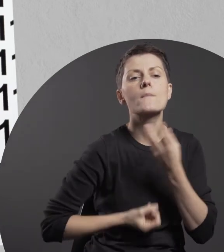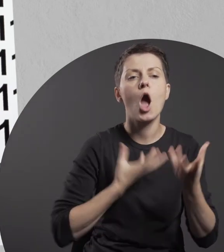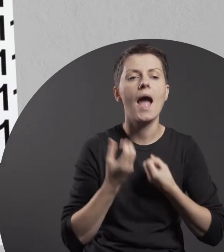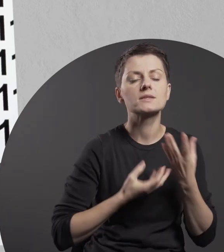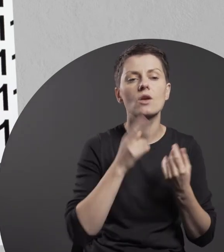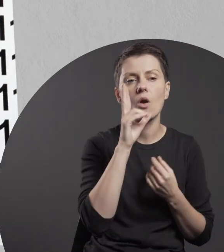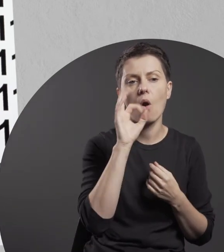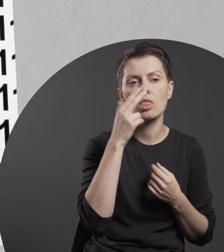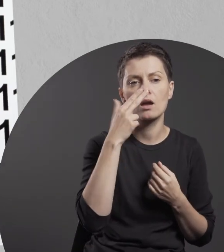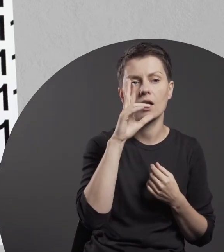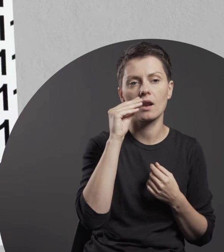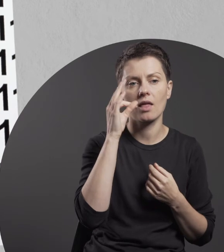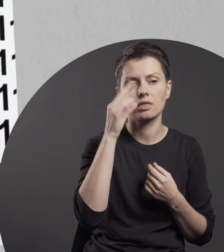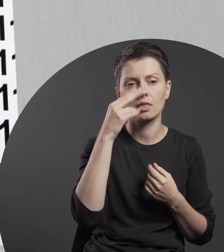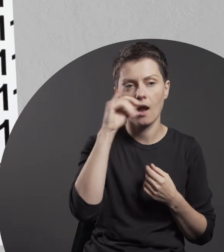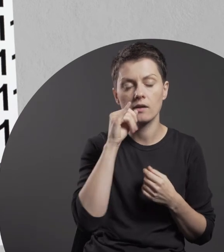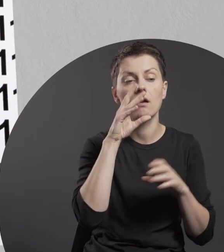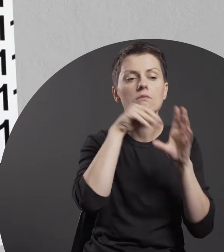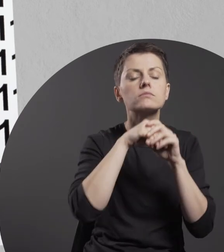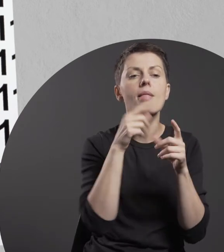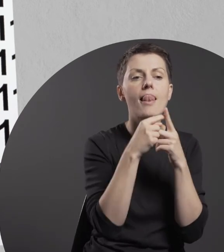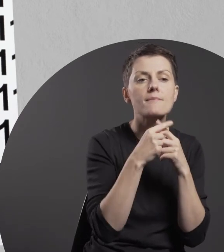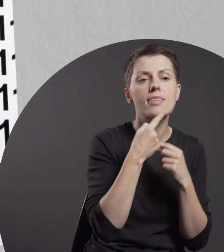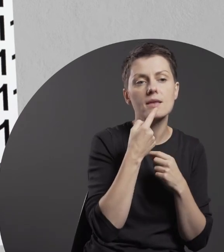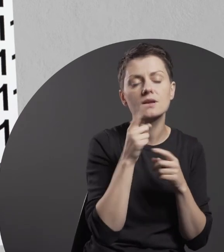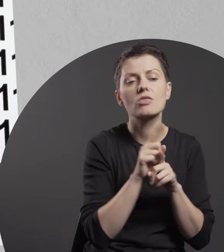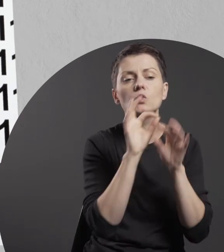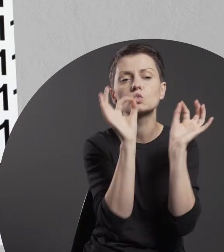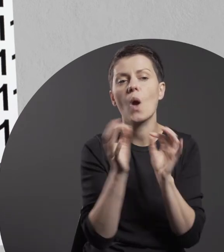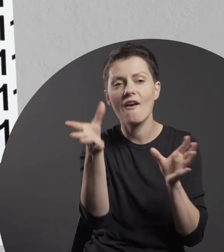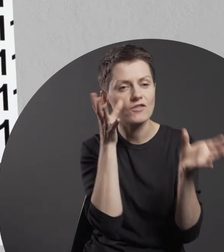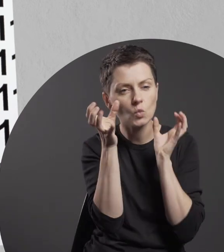which fuses elements of language and visual arts.